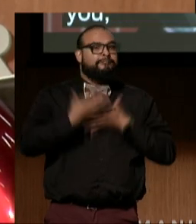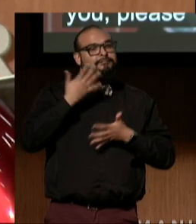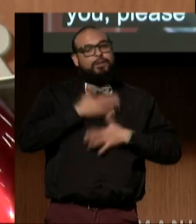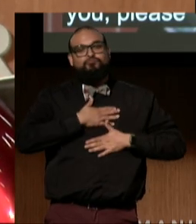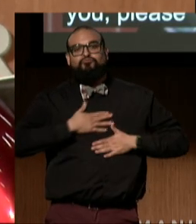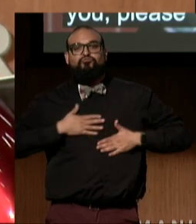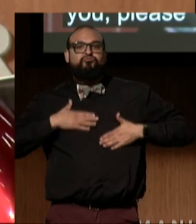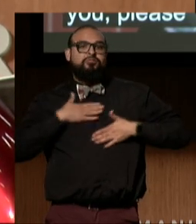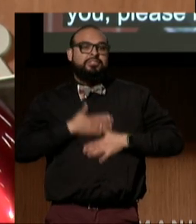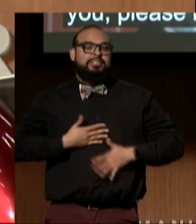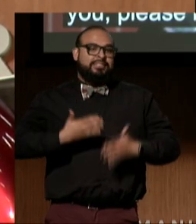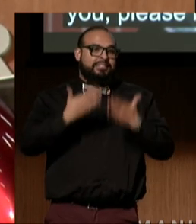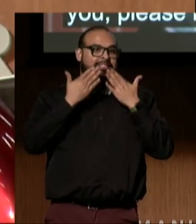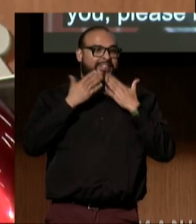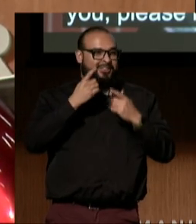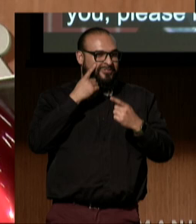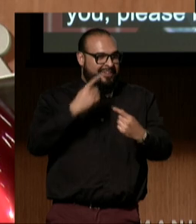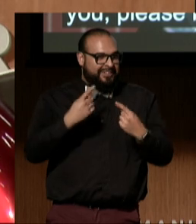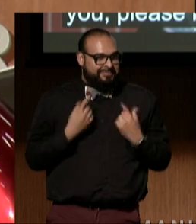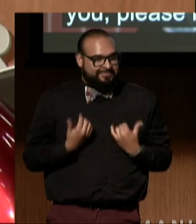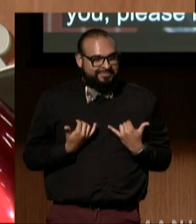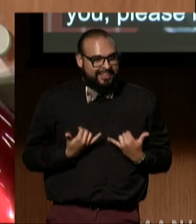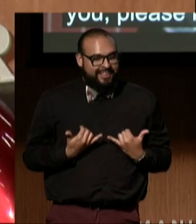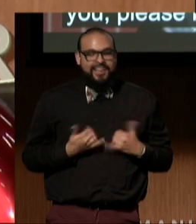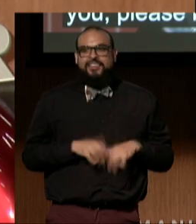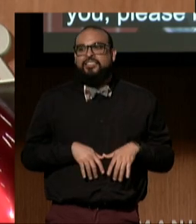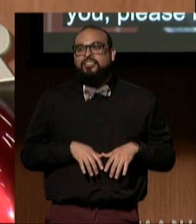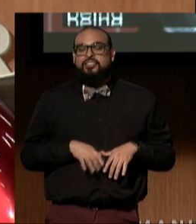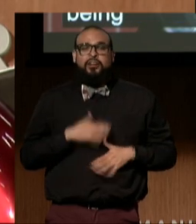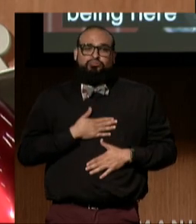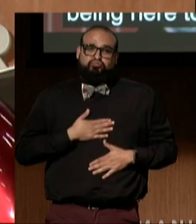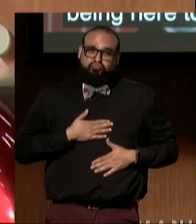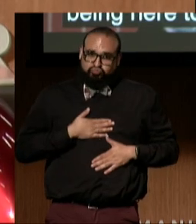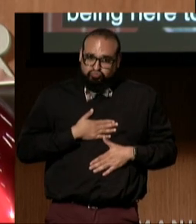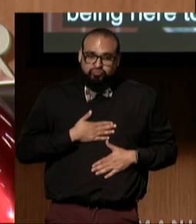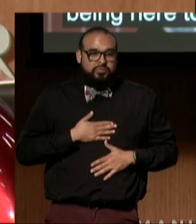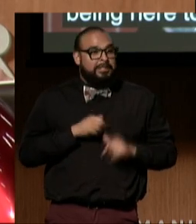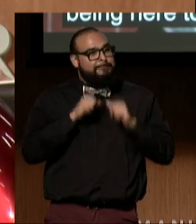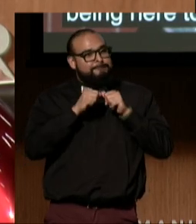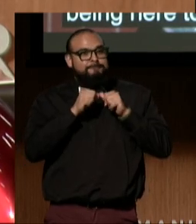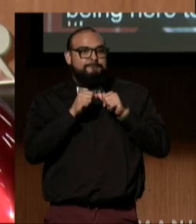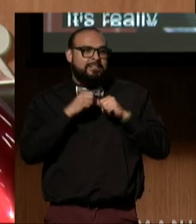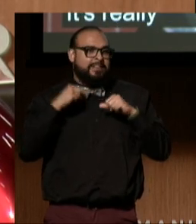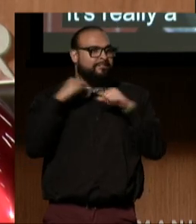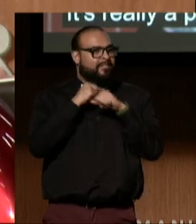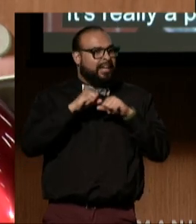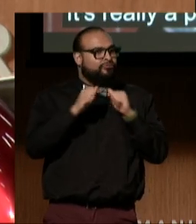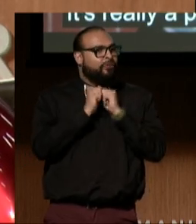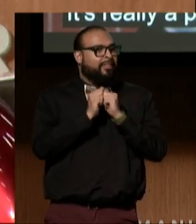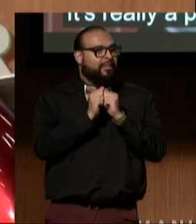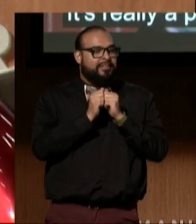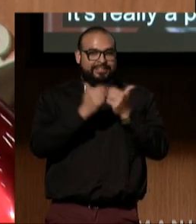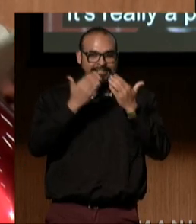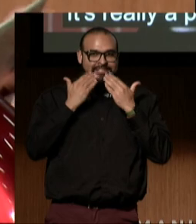Thank you for being here today, it's really a pleasure. Let's continue the fight together. Thanks, everyone.